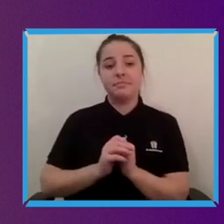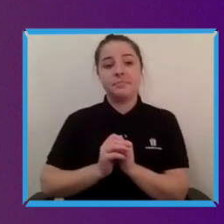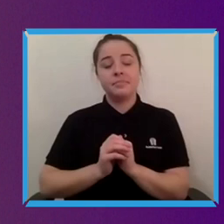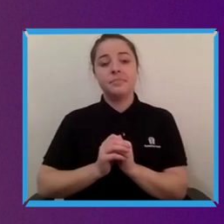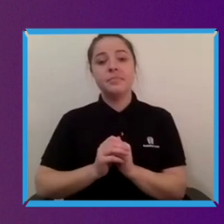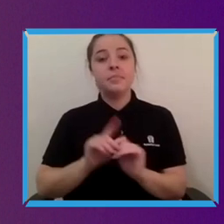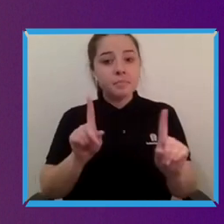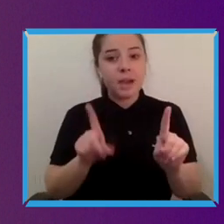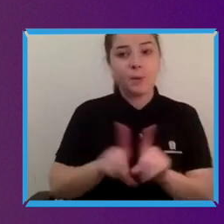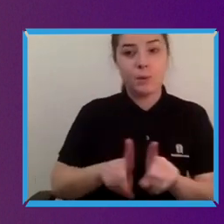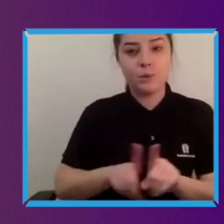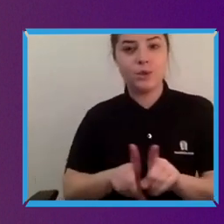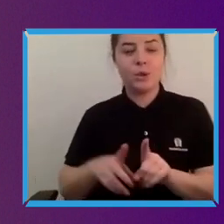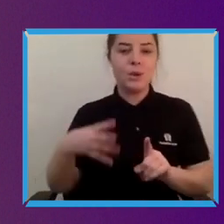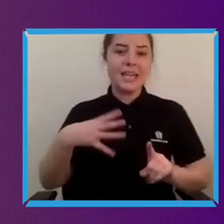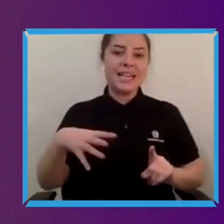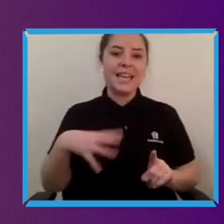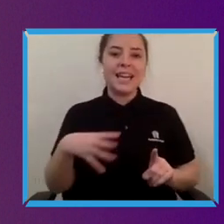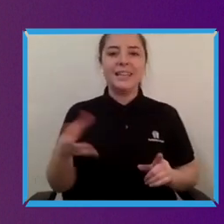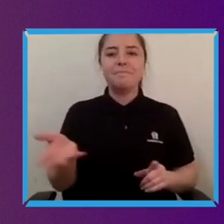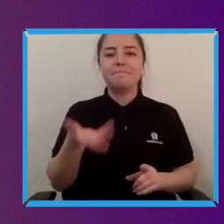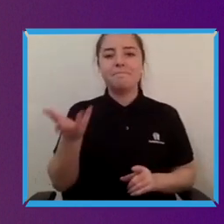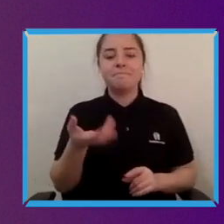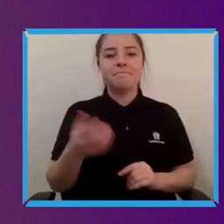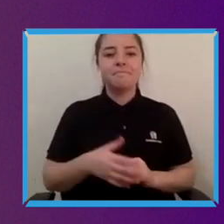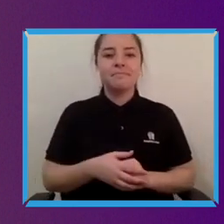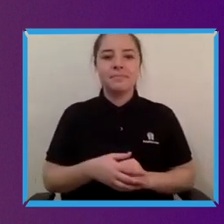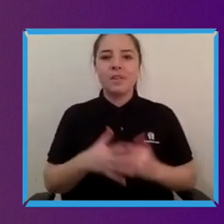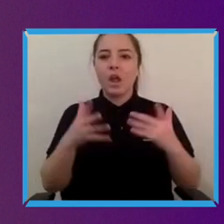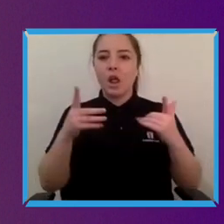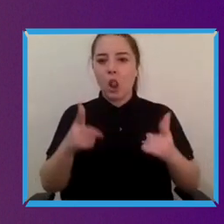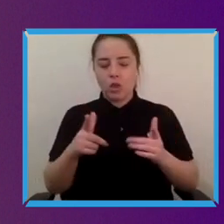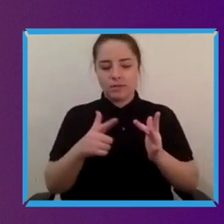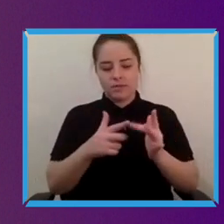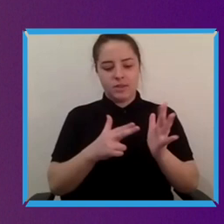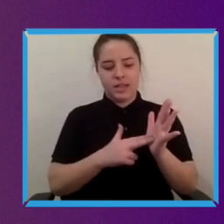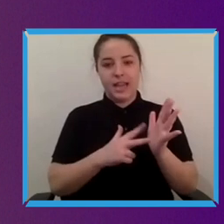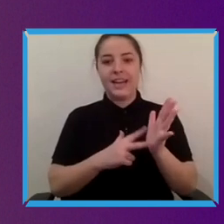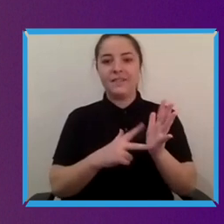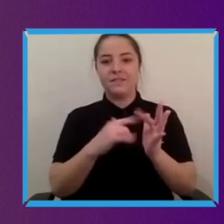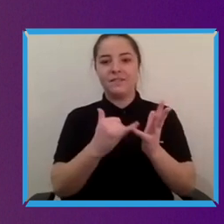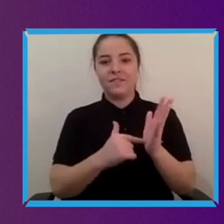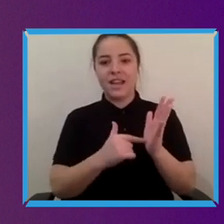there has to be sort of quite significant investment in in sort of skilling and and training as well.